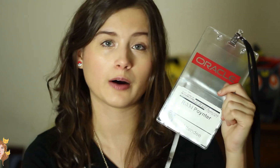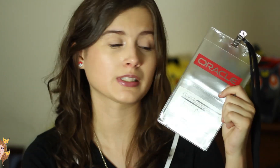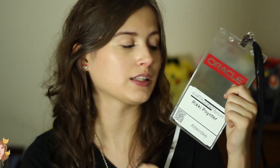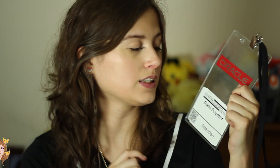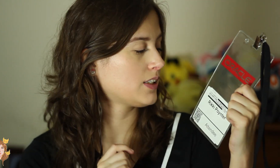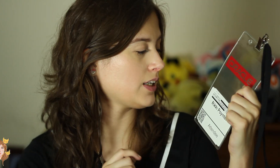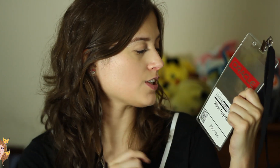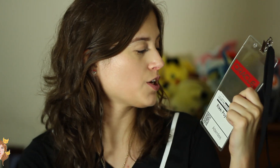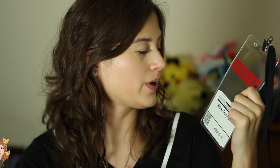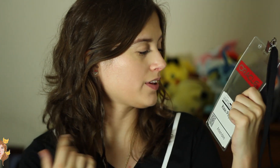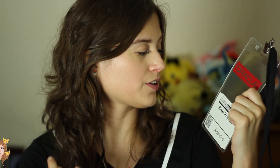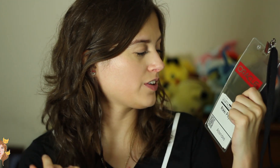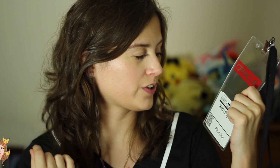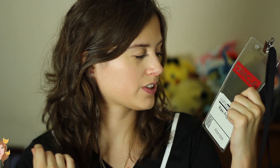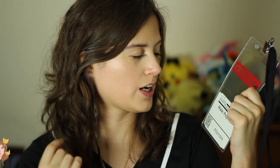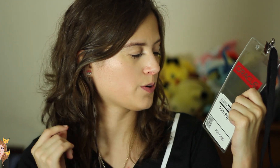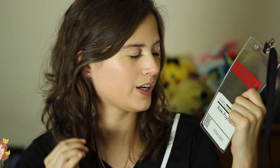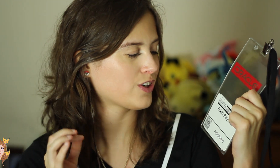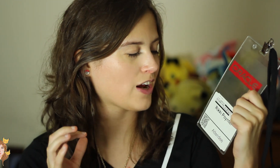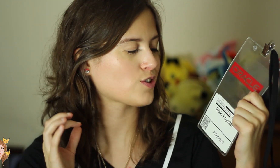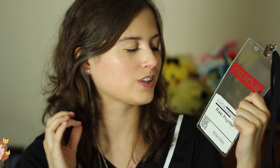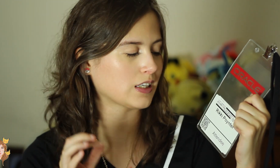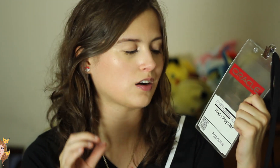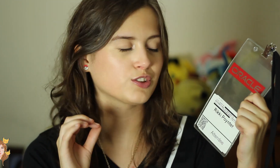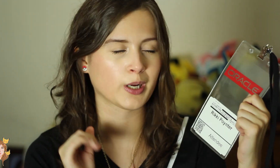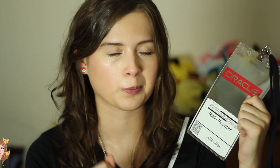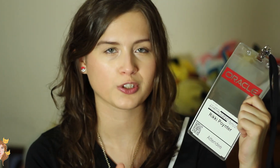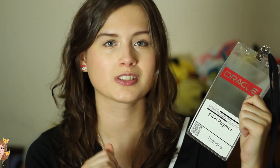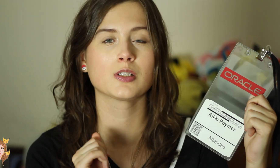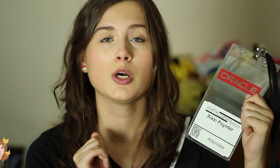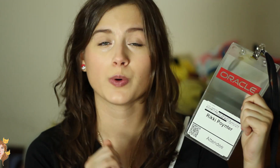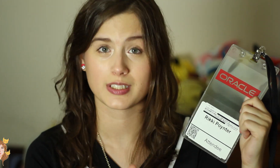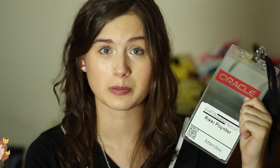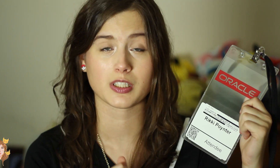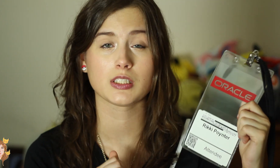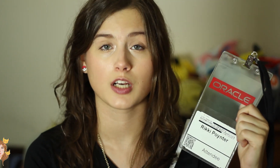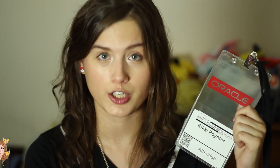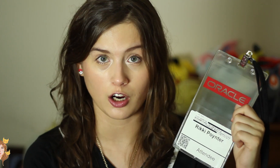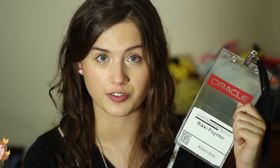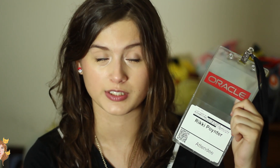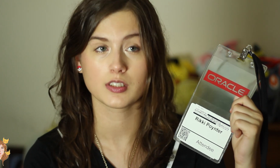I was at the CSUN 31st Annual International Technology and Persons With Disabilities Conference.